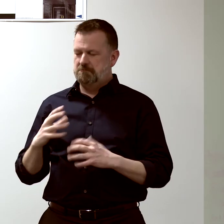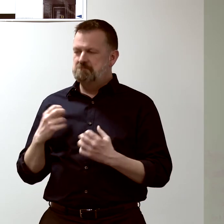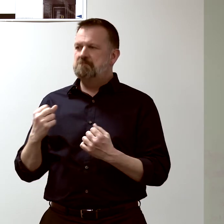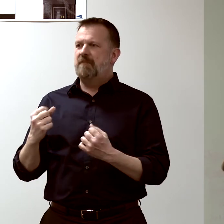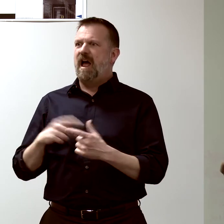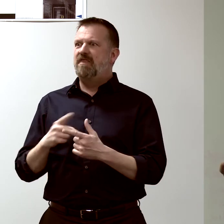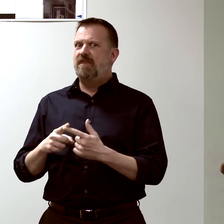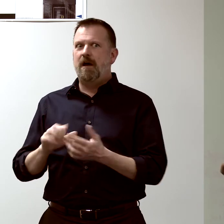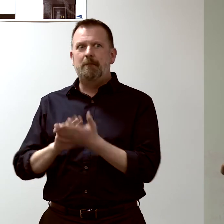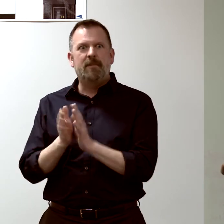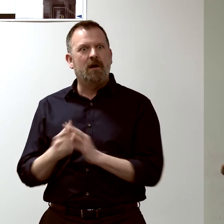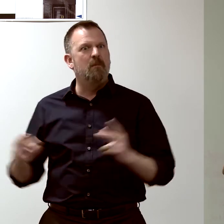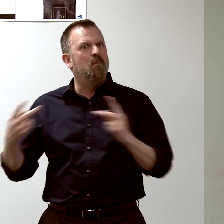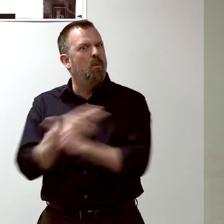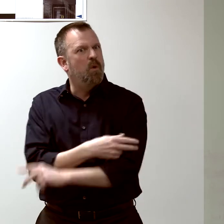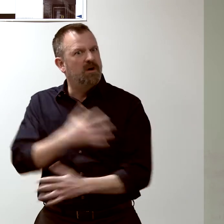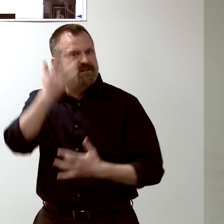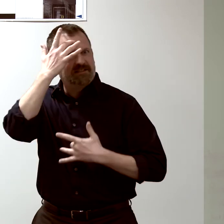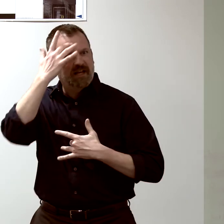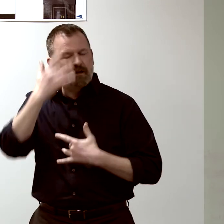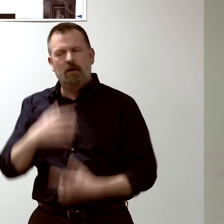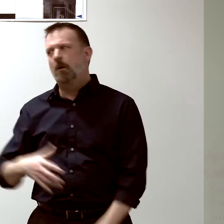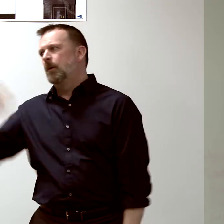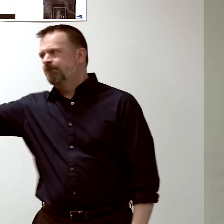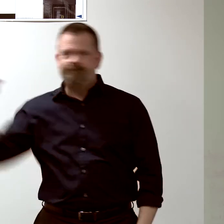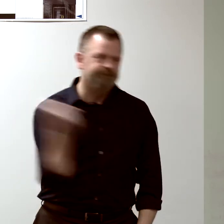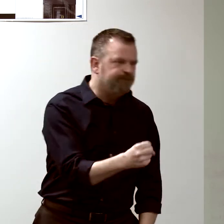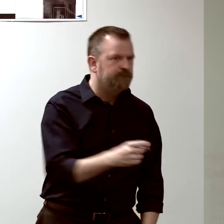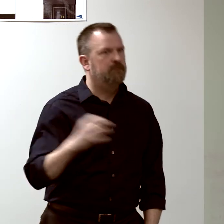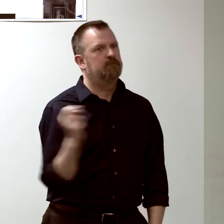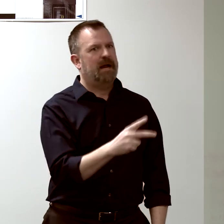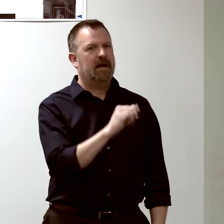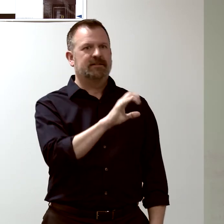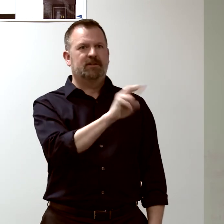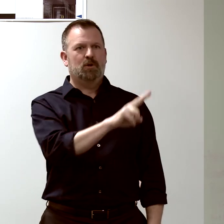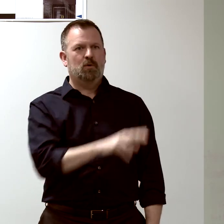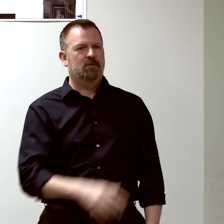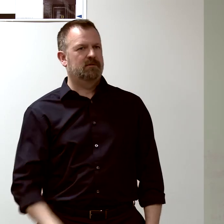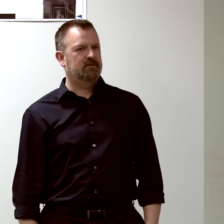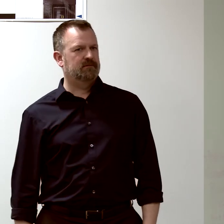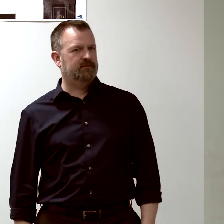"but then they get sicker while they're in the hospital "and have to go back to the intensive care unit?"